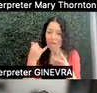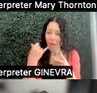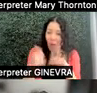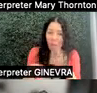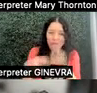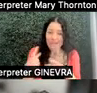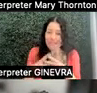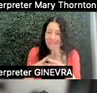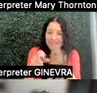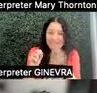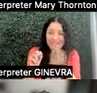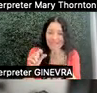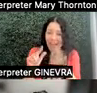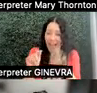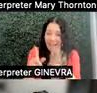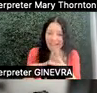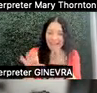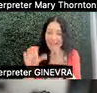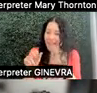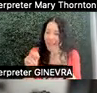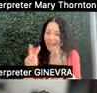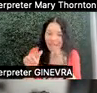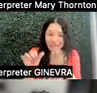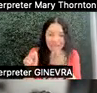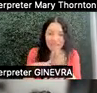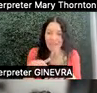texting, Canvas messaging, Zoom messaging.